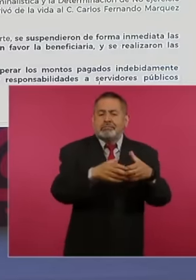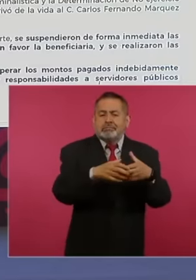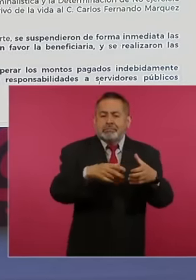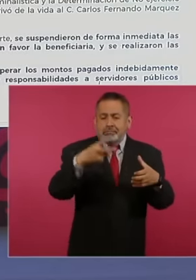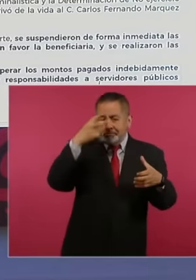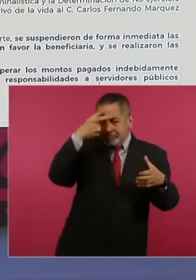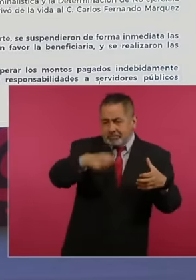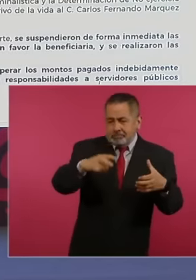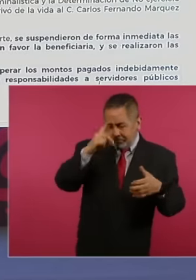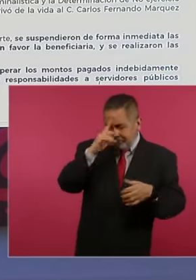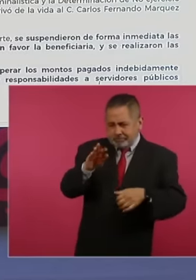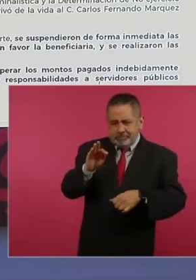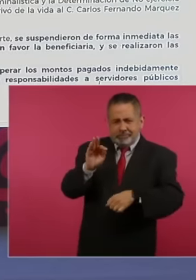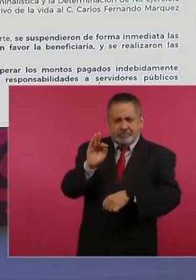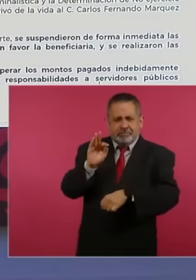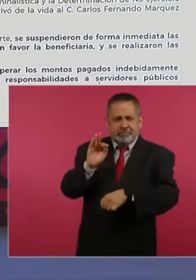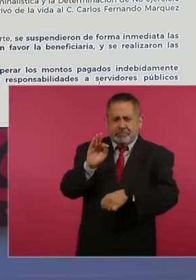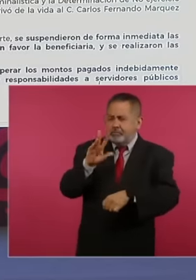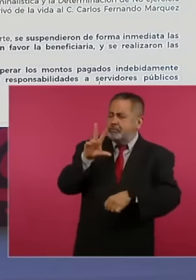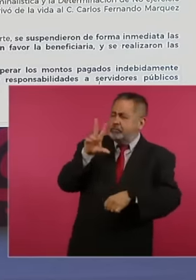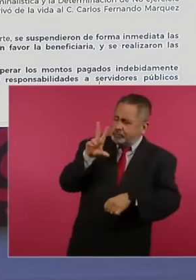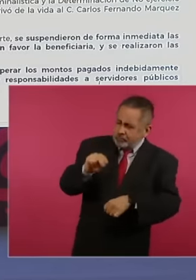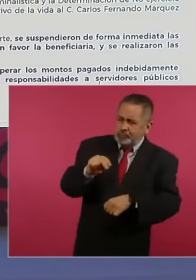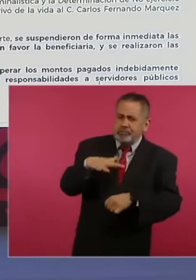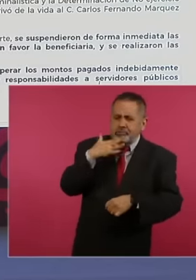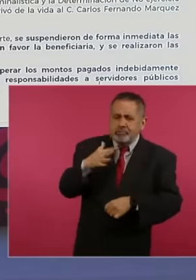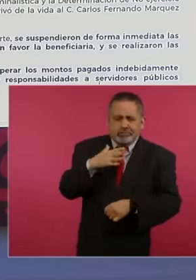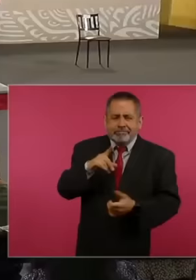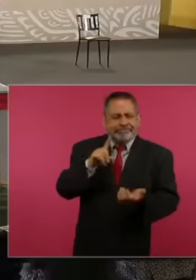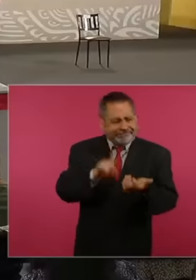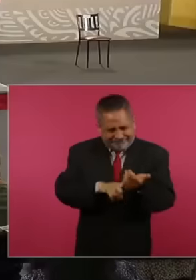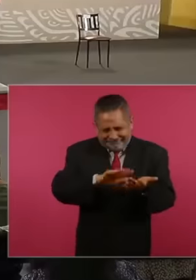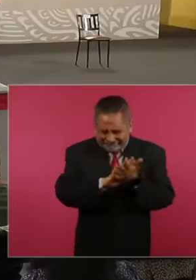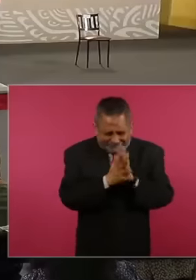they are in favor of against corruption in reality they are in favor of corruption